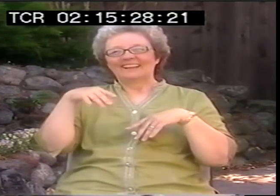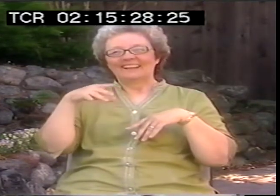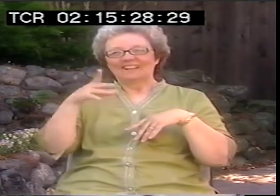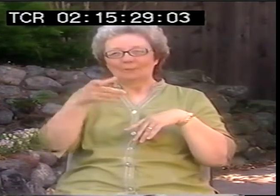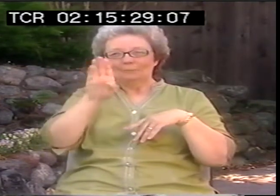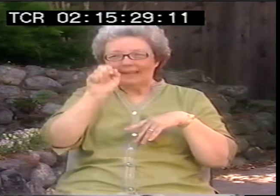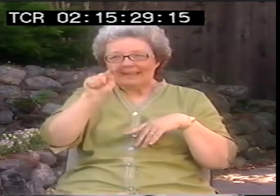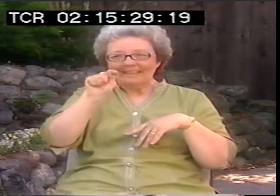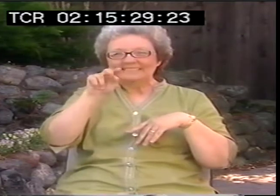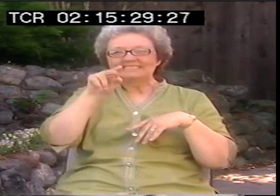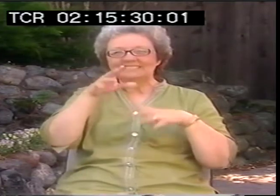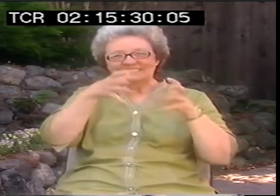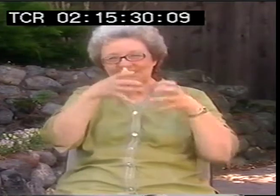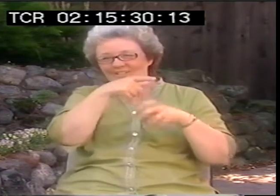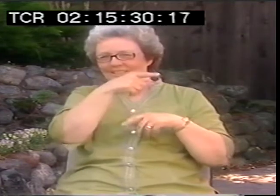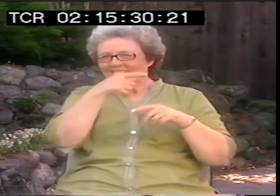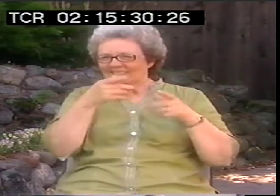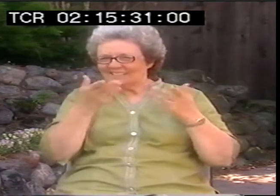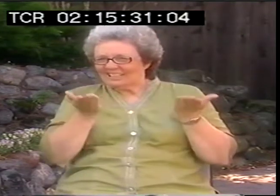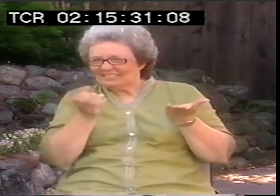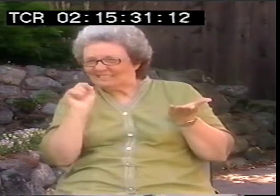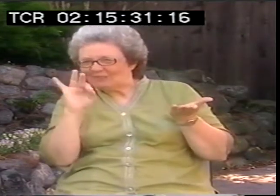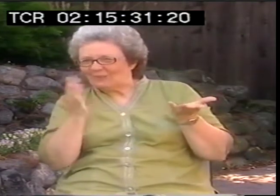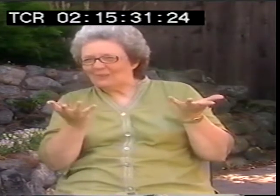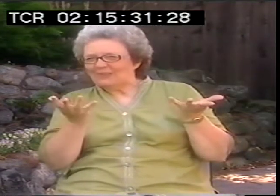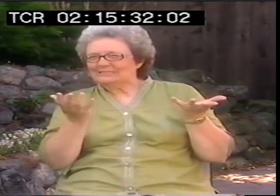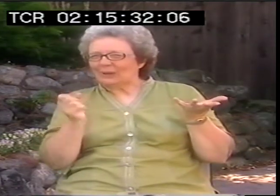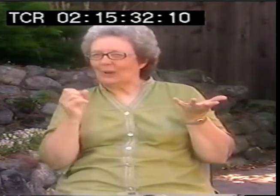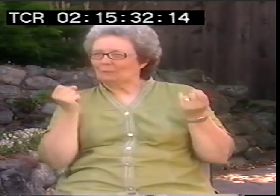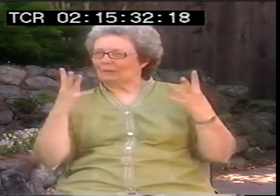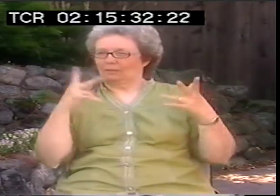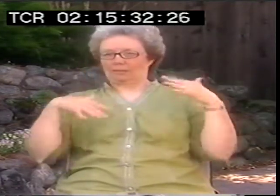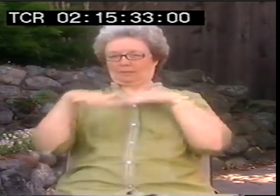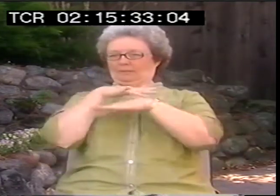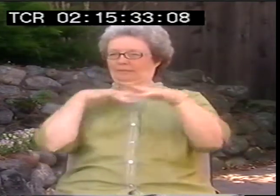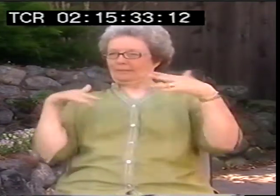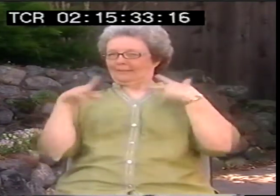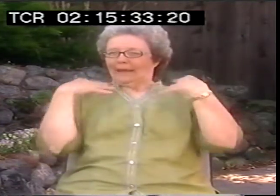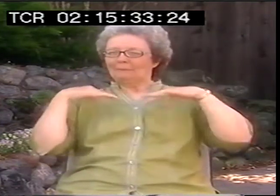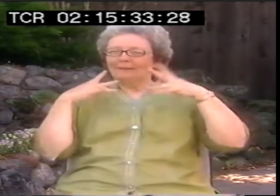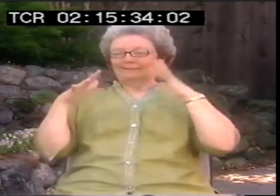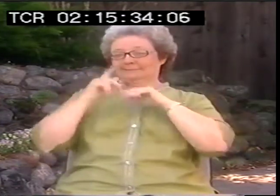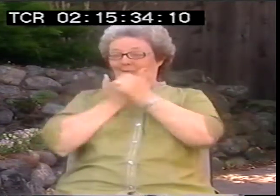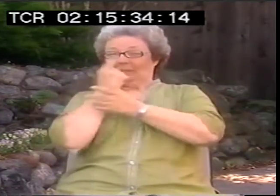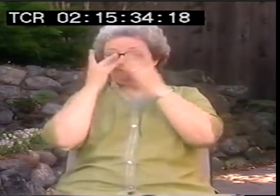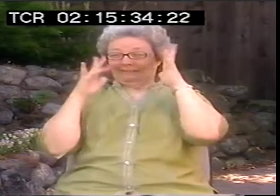big hippie time, Beat Generation time a little bit here in San Francisco. So there were a lot of different groups